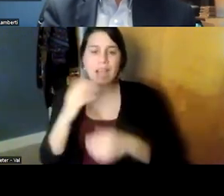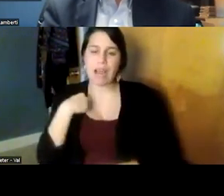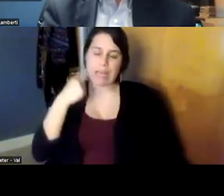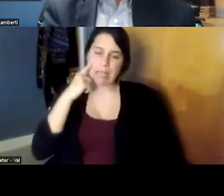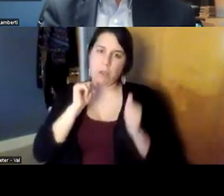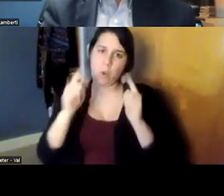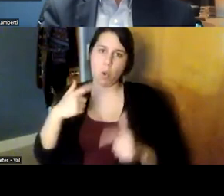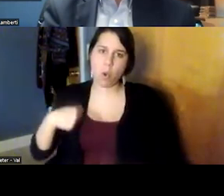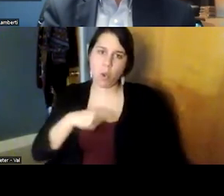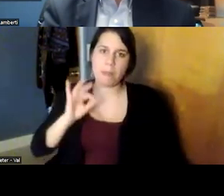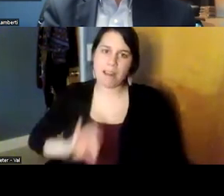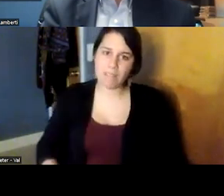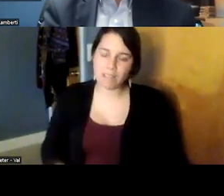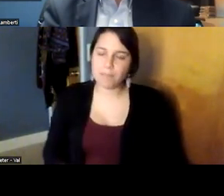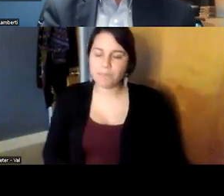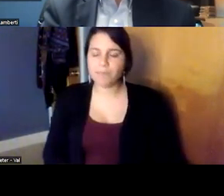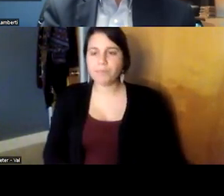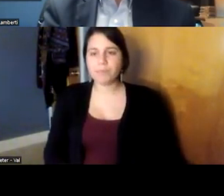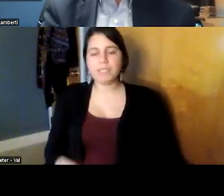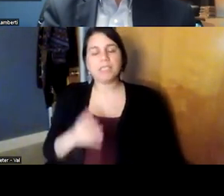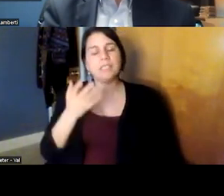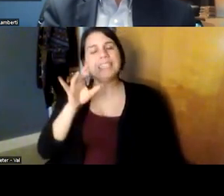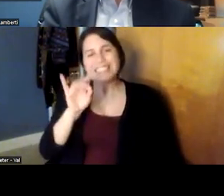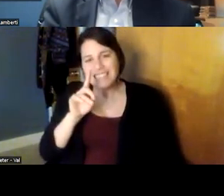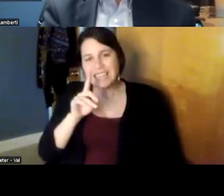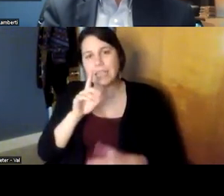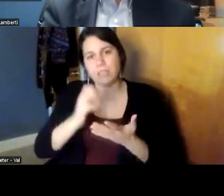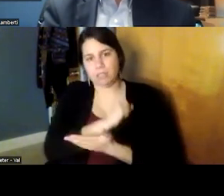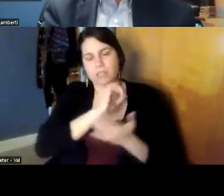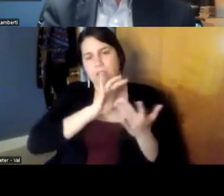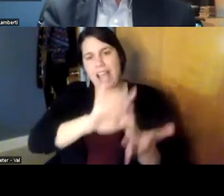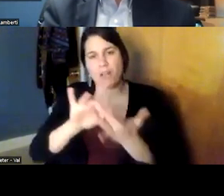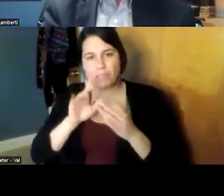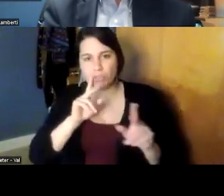least we were able to make some outreach to people uh there we all have barriers i'm sure we could